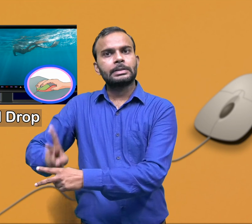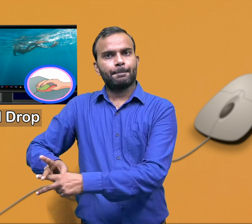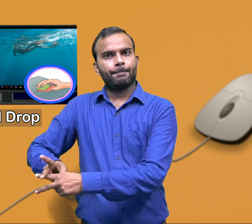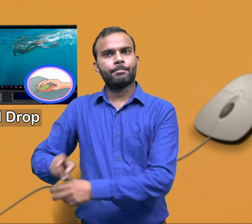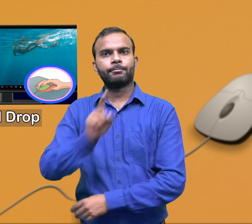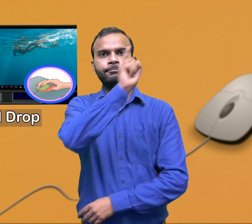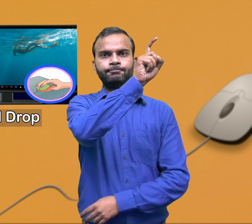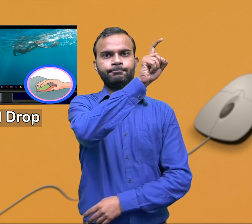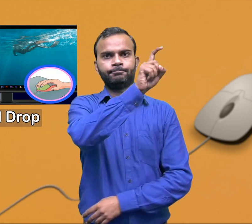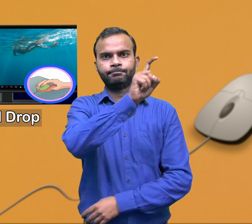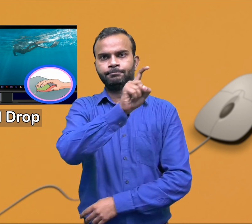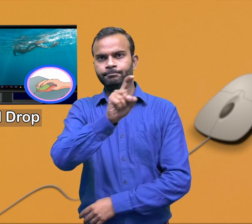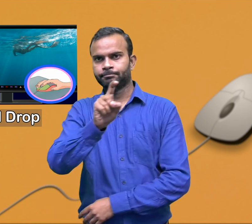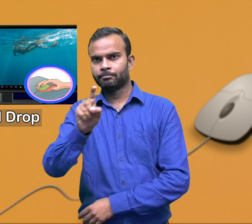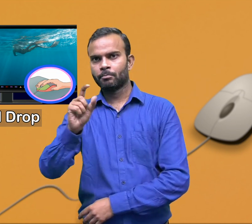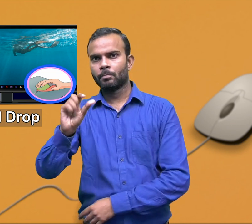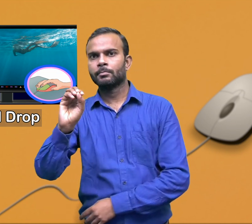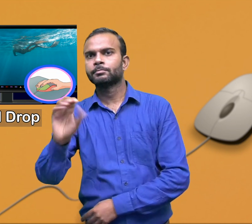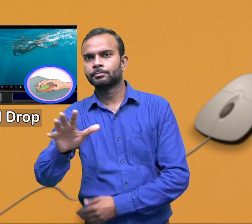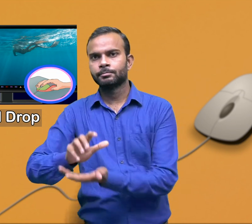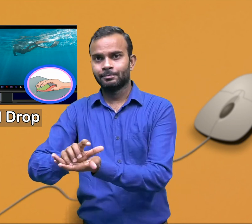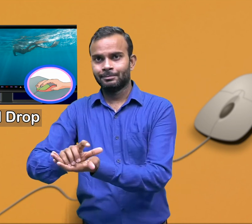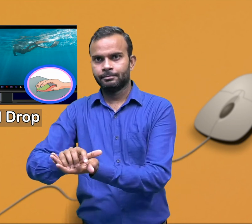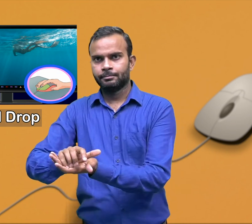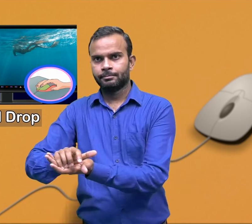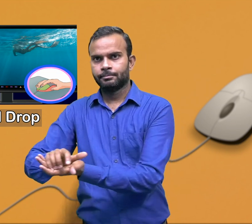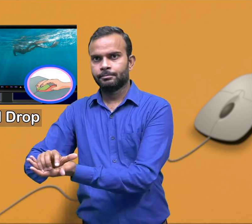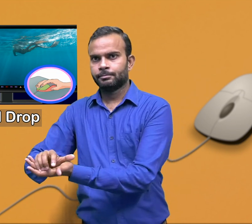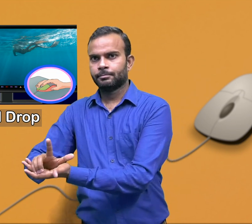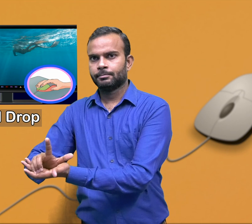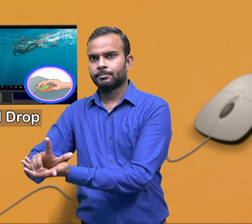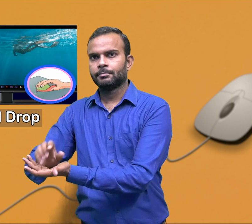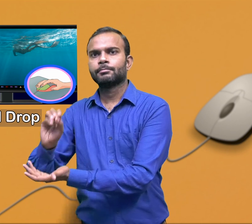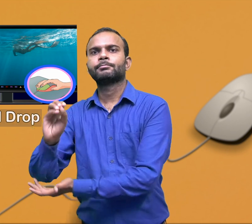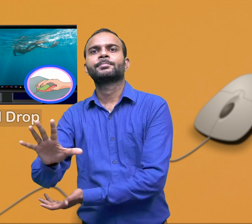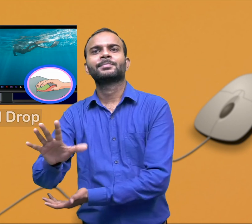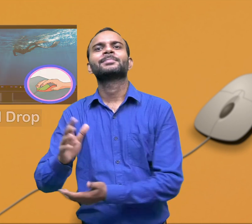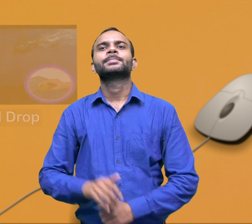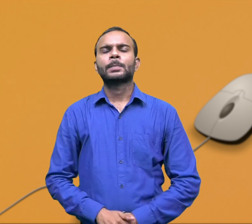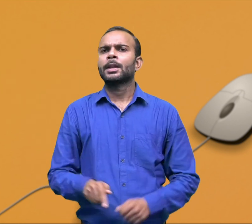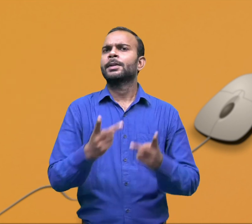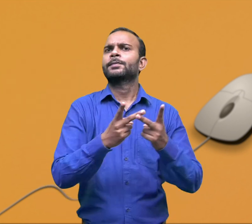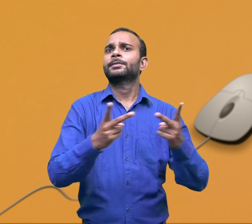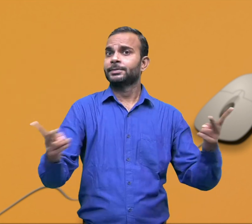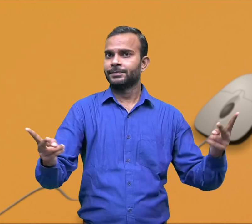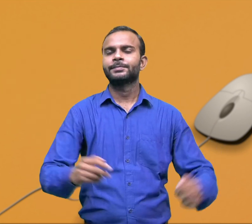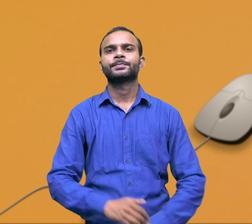Do not release the button while dragging and while dropping lift your finger off the screen. This is how it works.